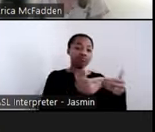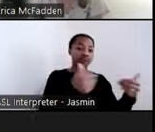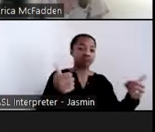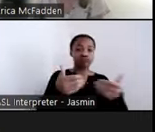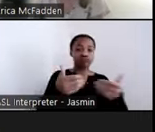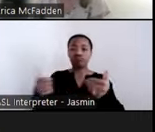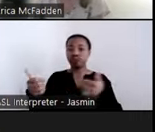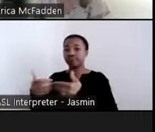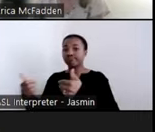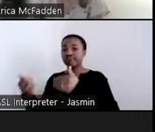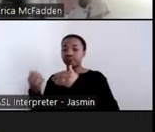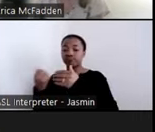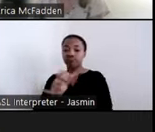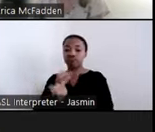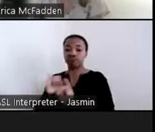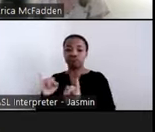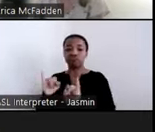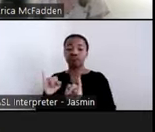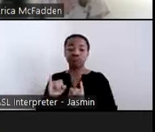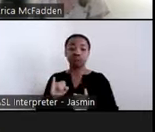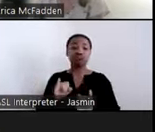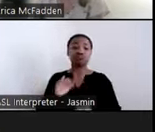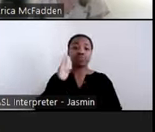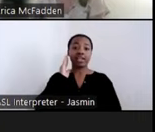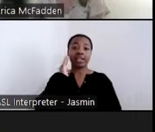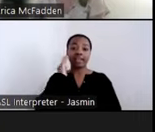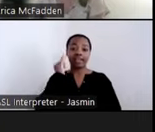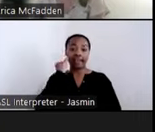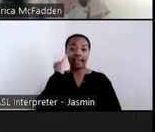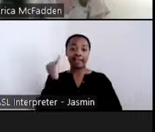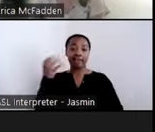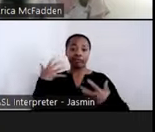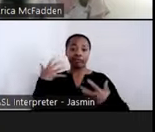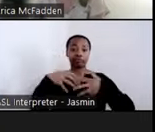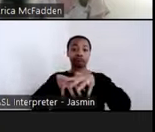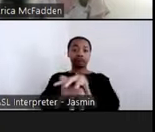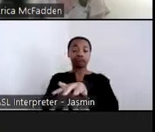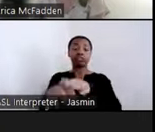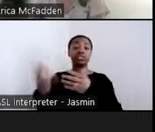disabilities, older adults and people experiencing homelessness to achieve housing